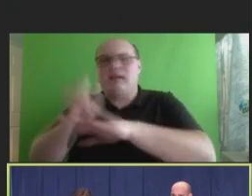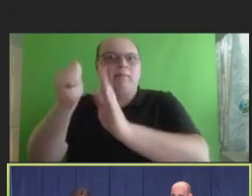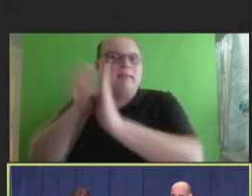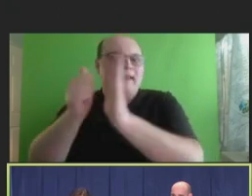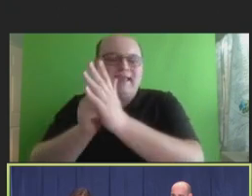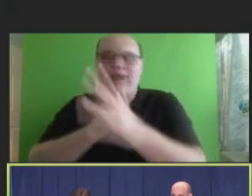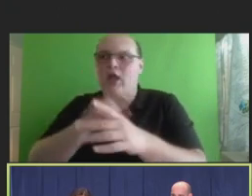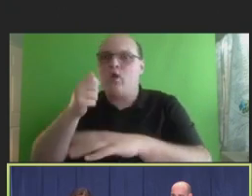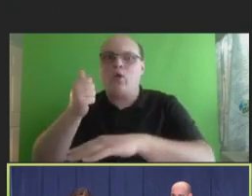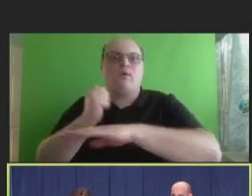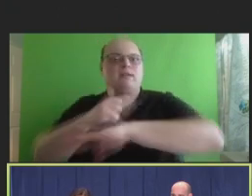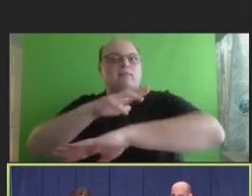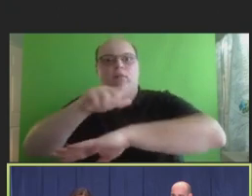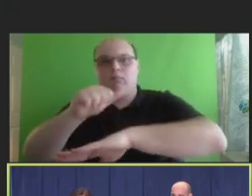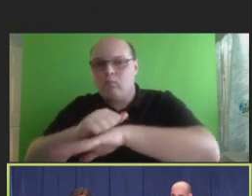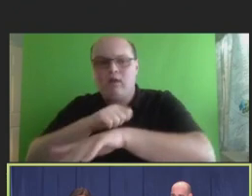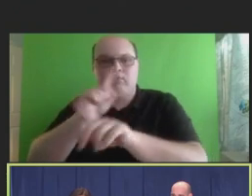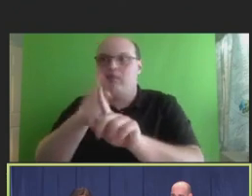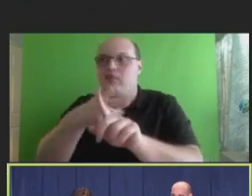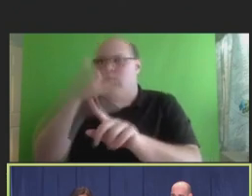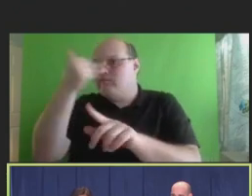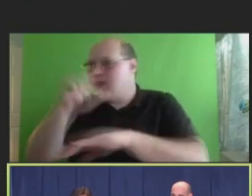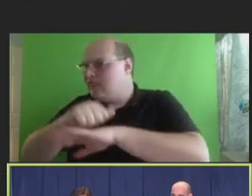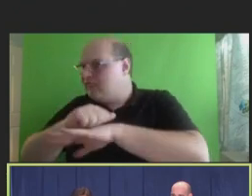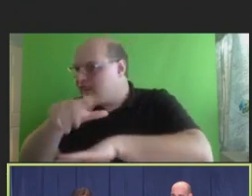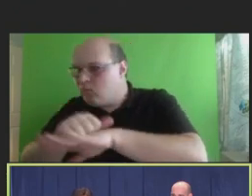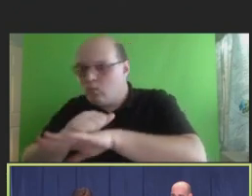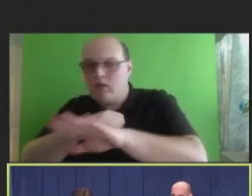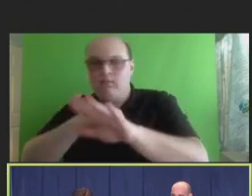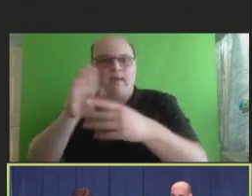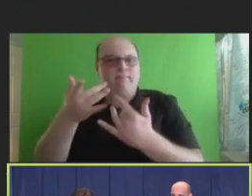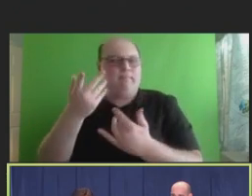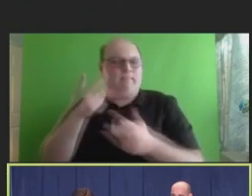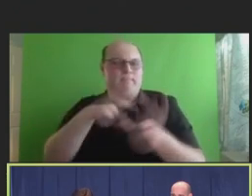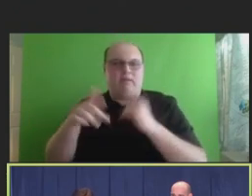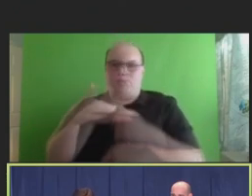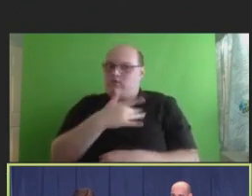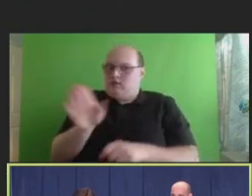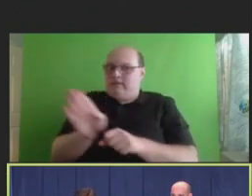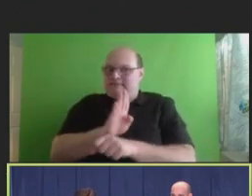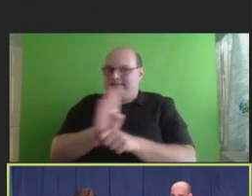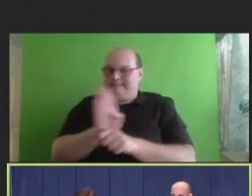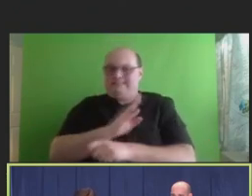an appointment and you forget and people's lives are busy. So, I hope as we are sort